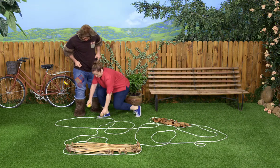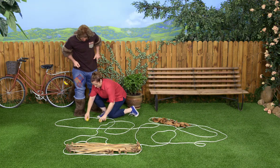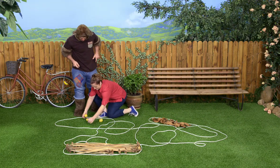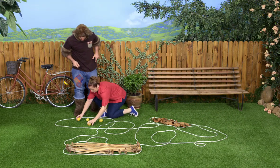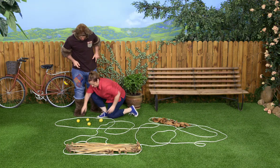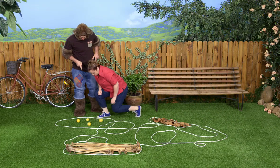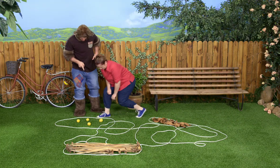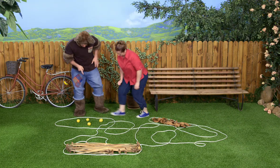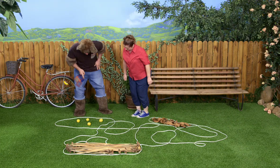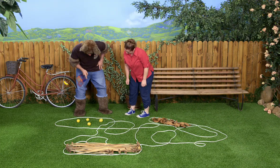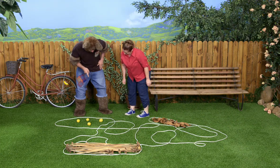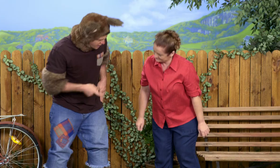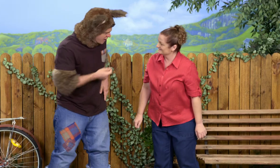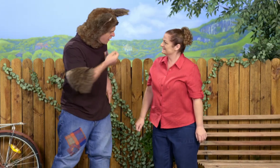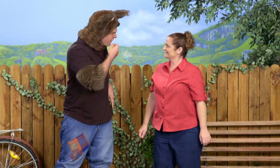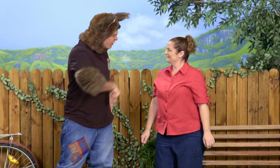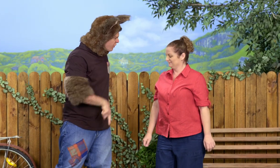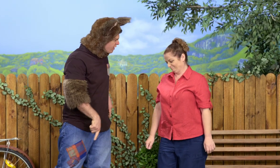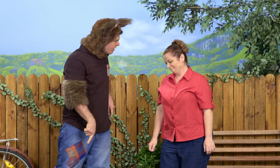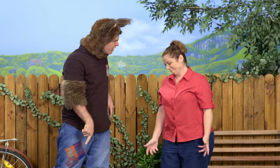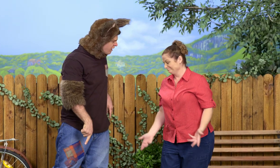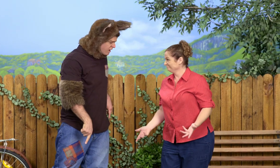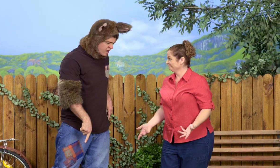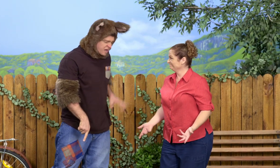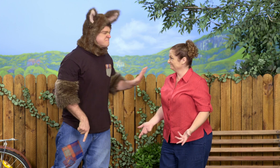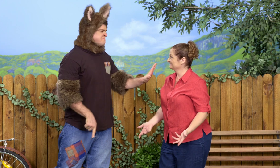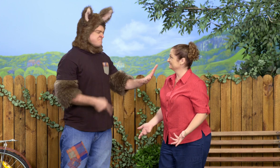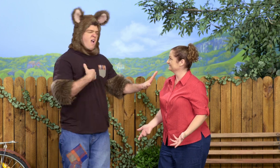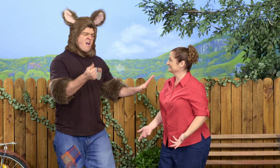Put them there. Sally, there's not enough.